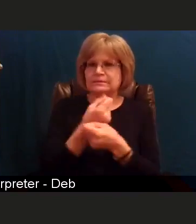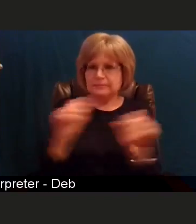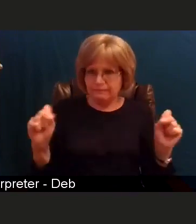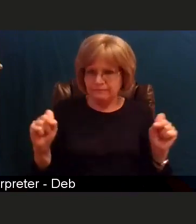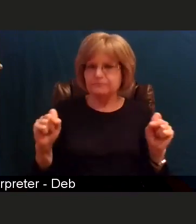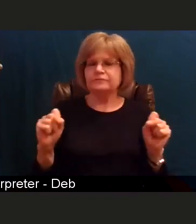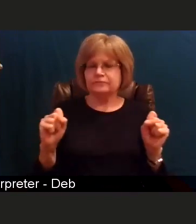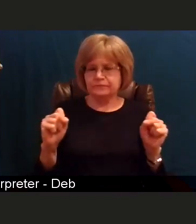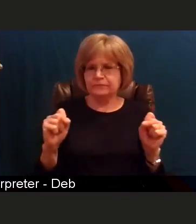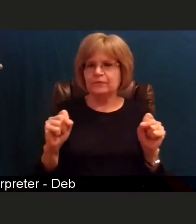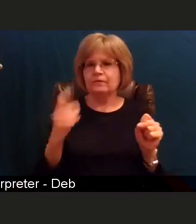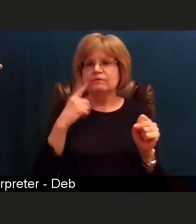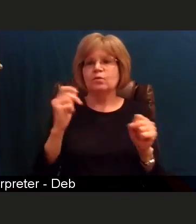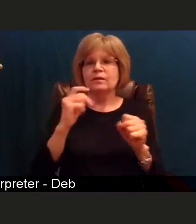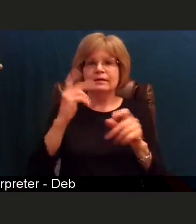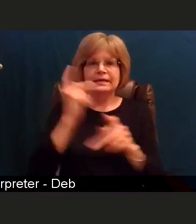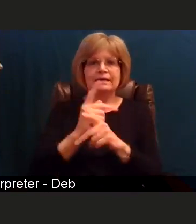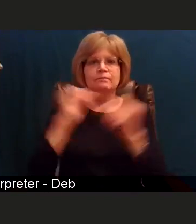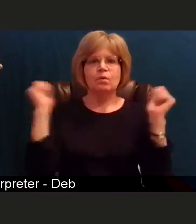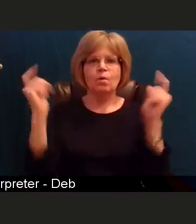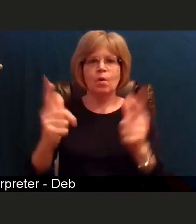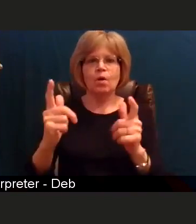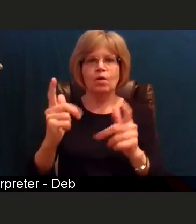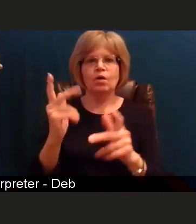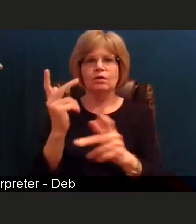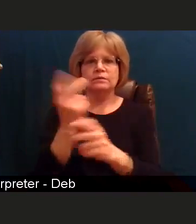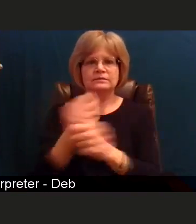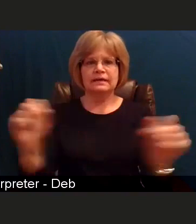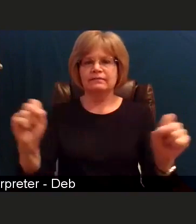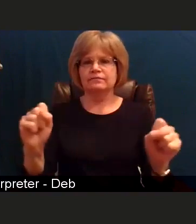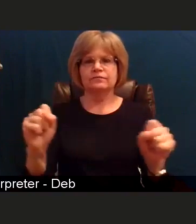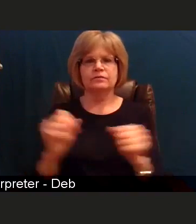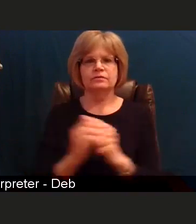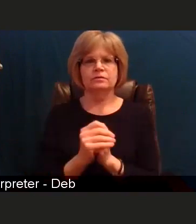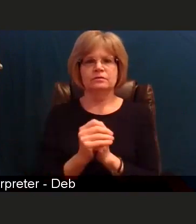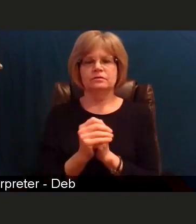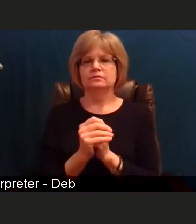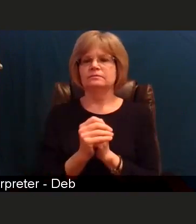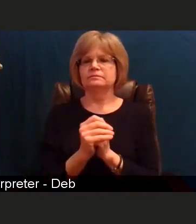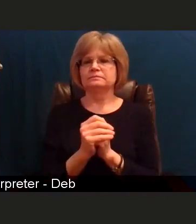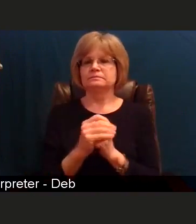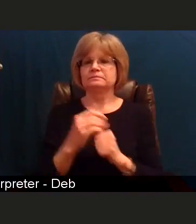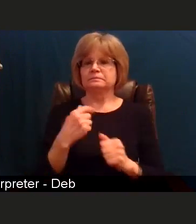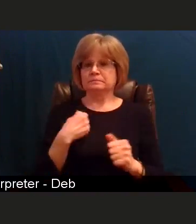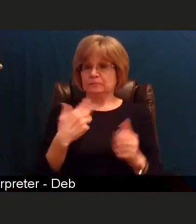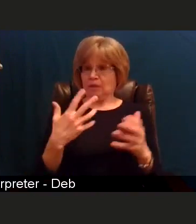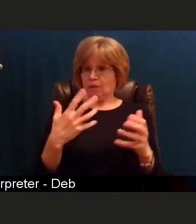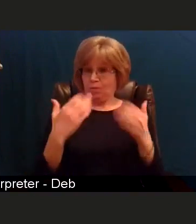And I first wanna thank all of you who are listening to this. I do wanna thank all of you